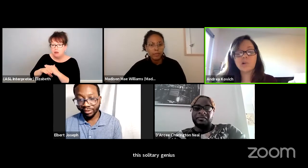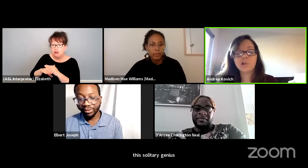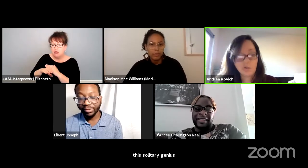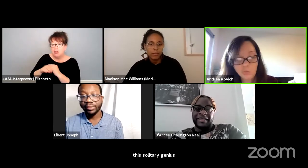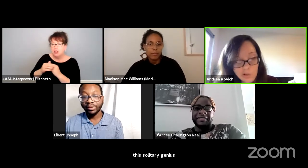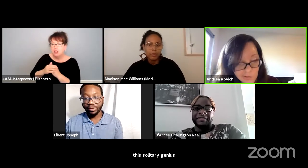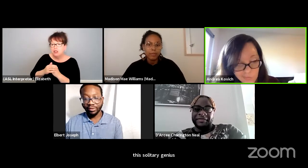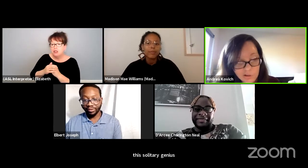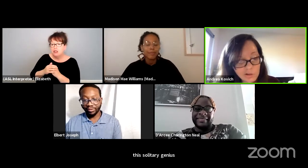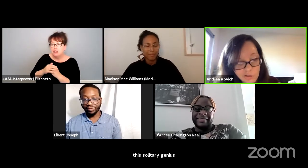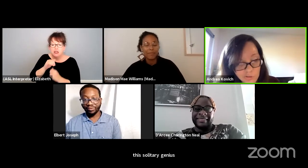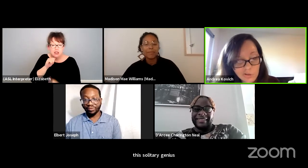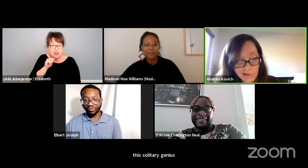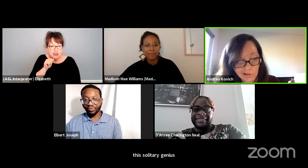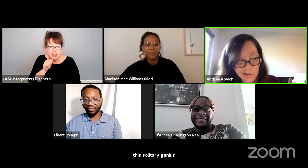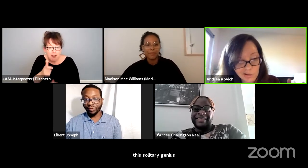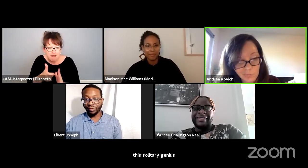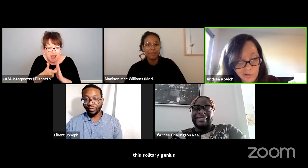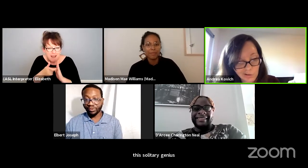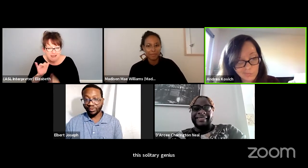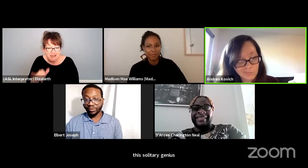we don't have to do that anymore.